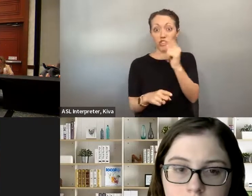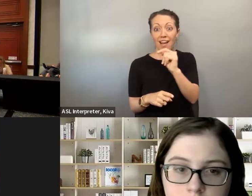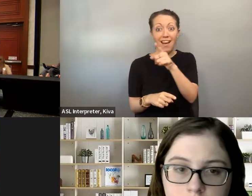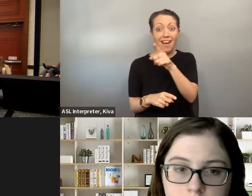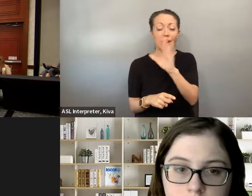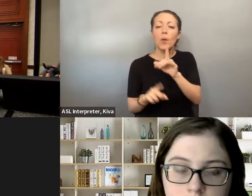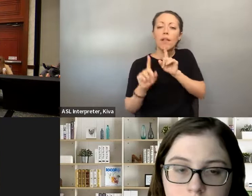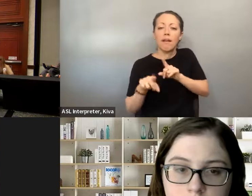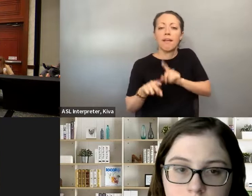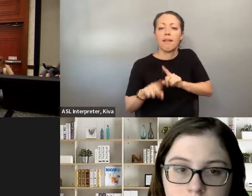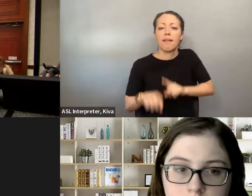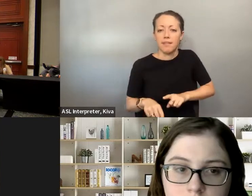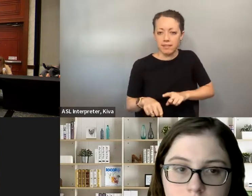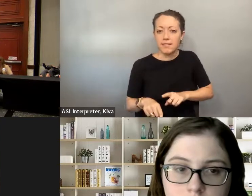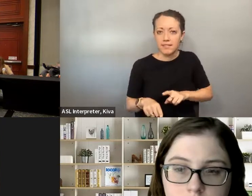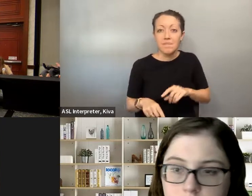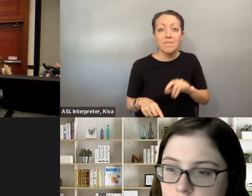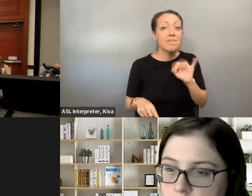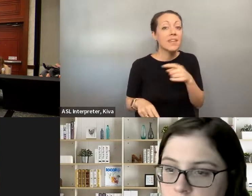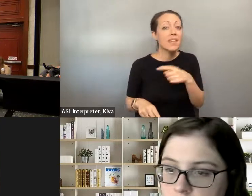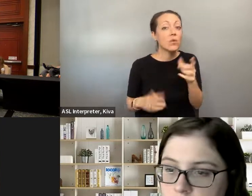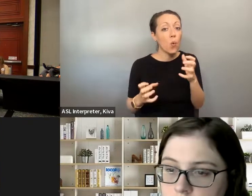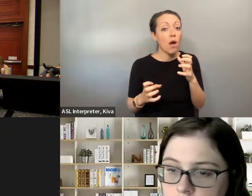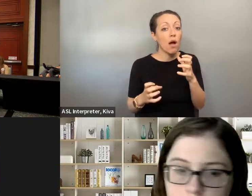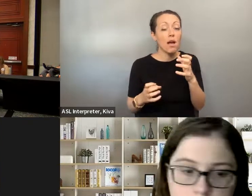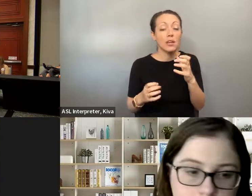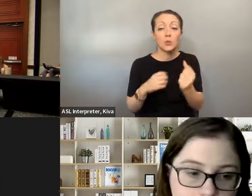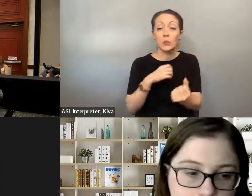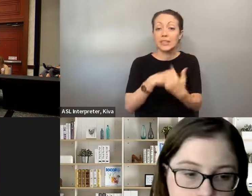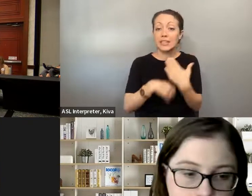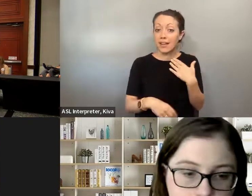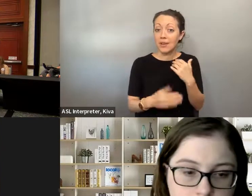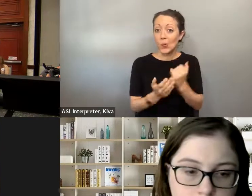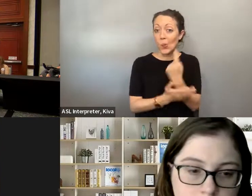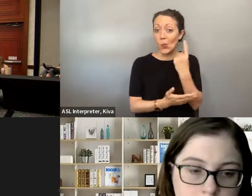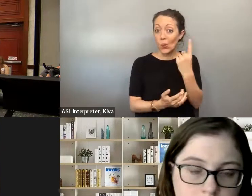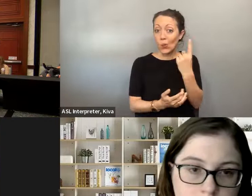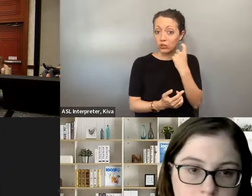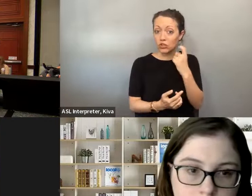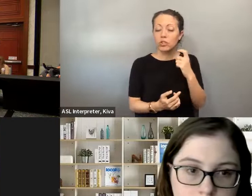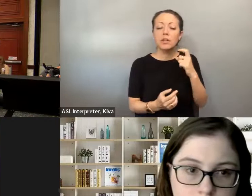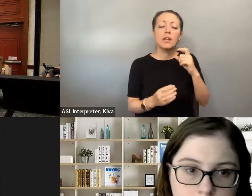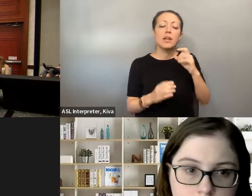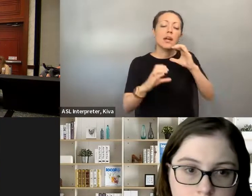here today. I want to remind everybody that we'll save the questions that are in the chat and answer those after the